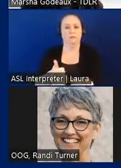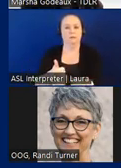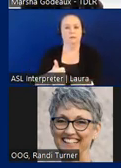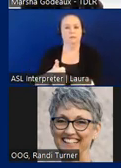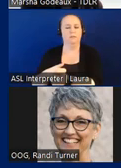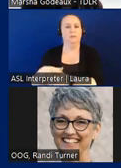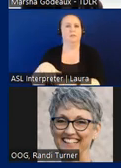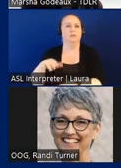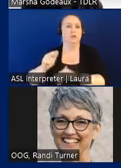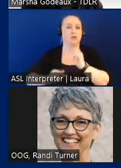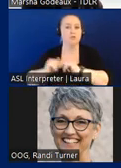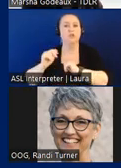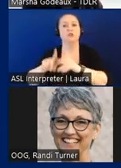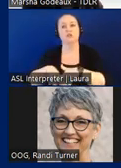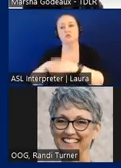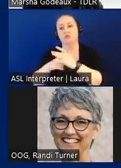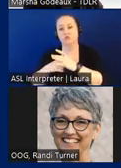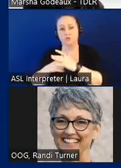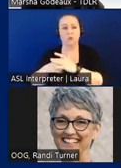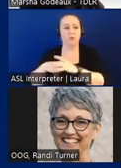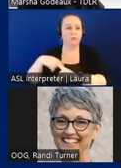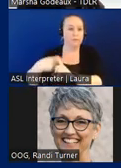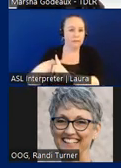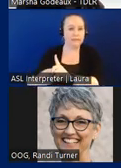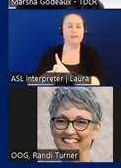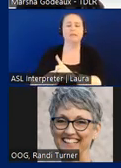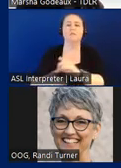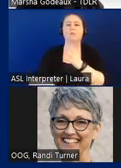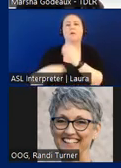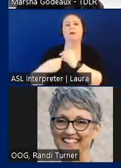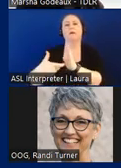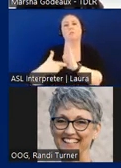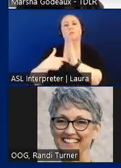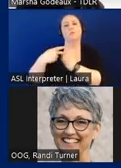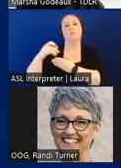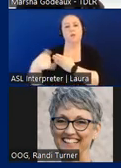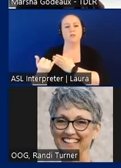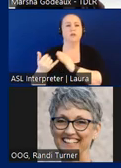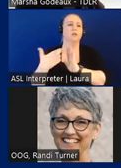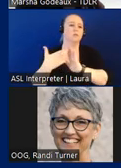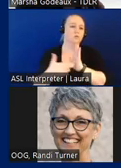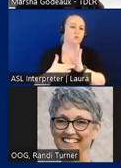in those situations we add the requirements of a project registration plan review and inspection.